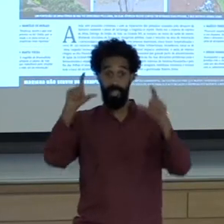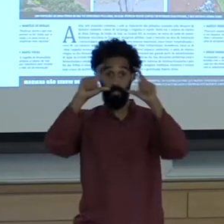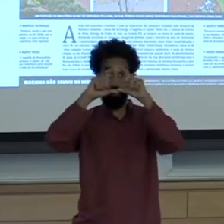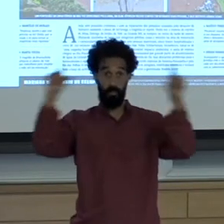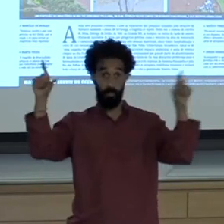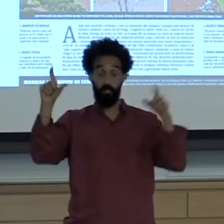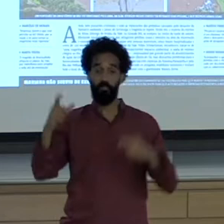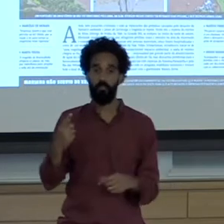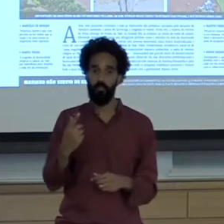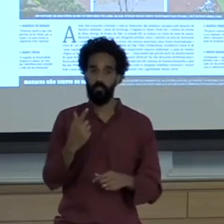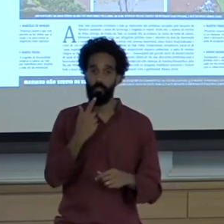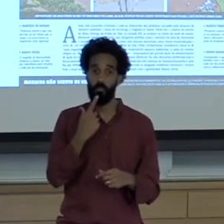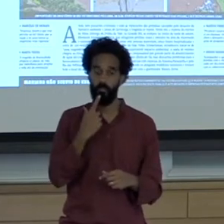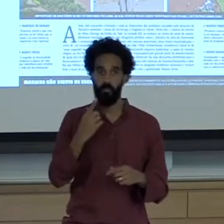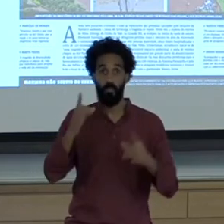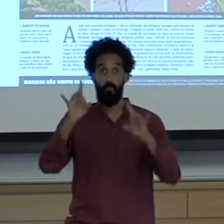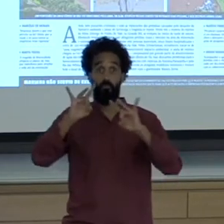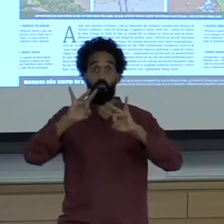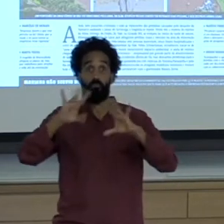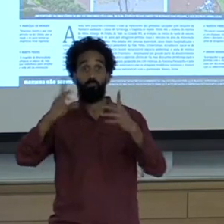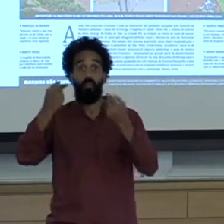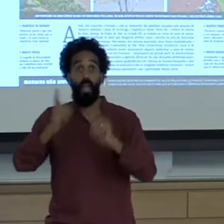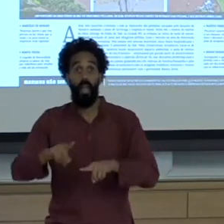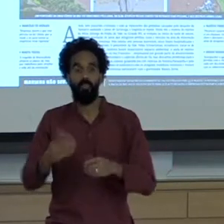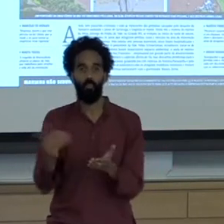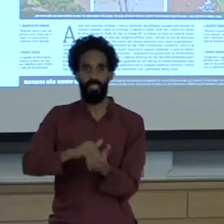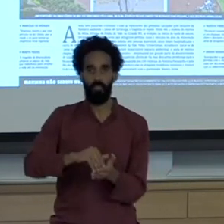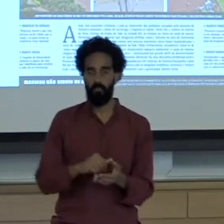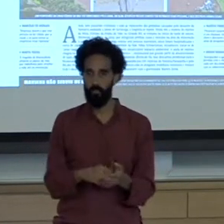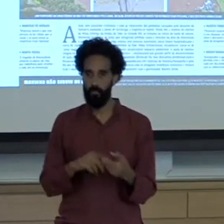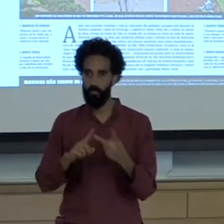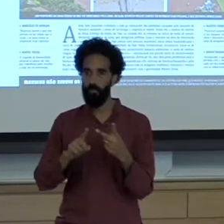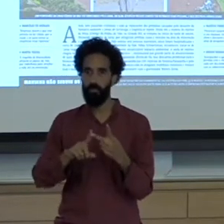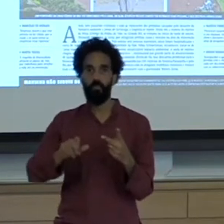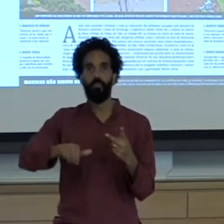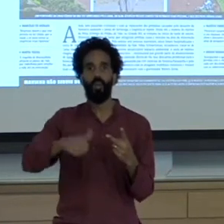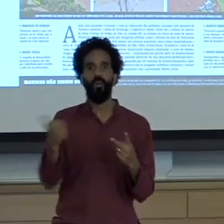tragedy repeated and another crime